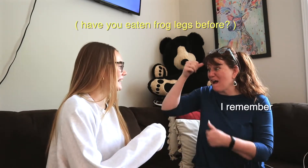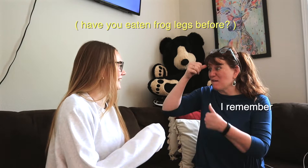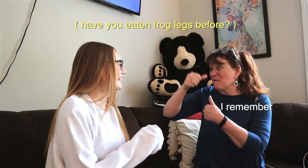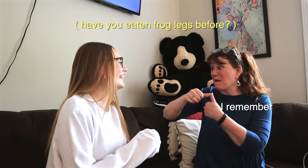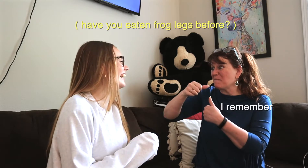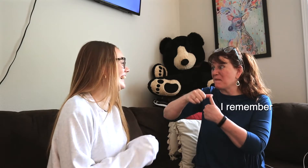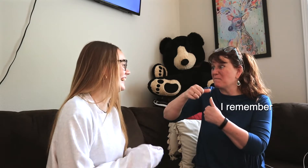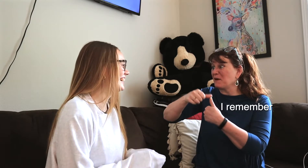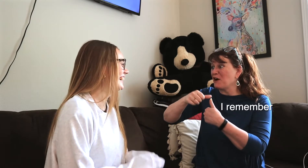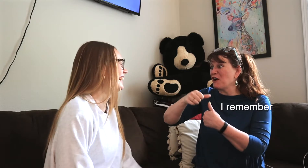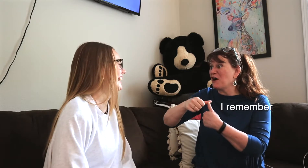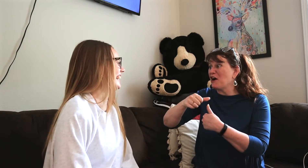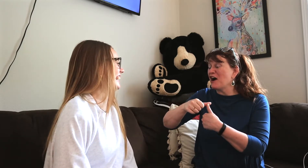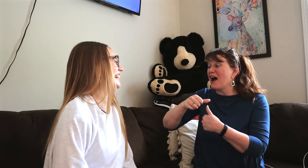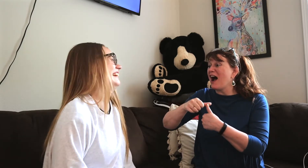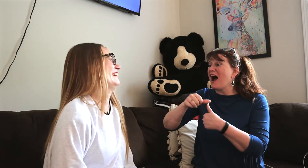*laughing* eww